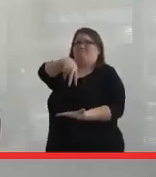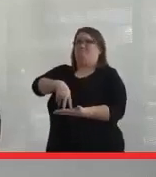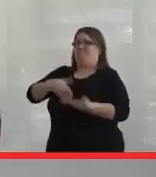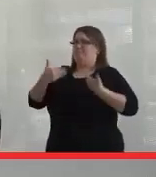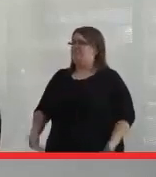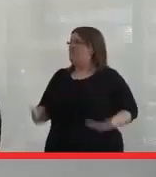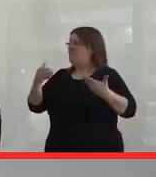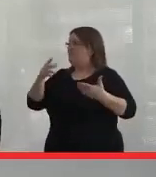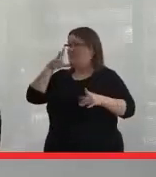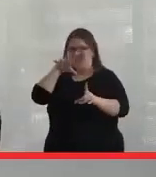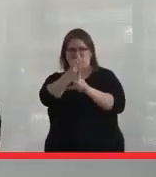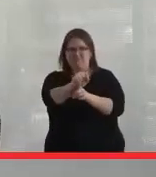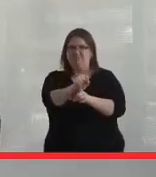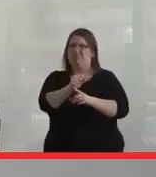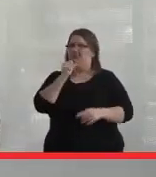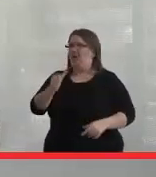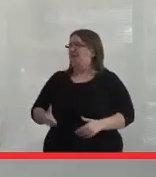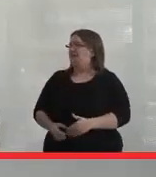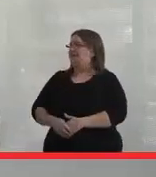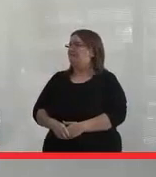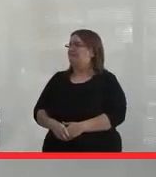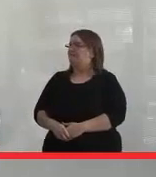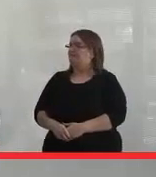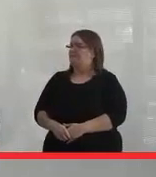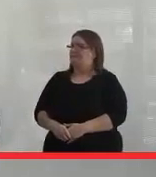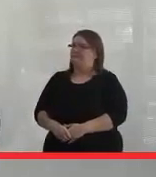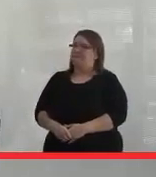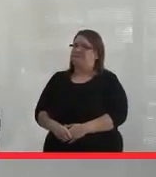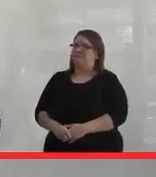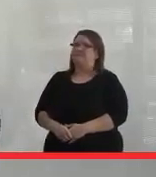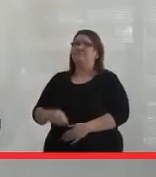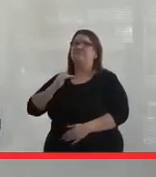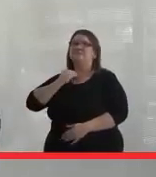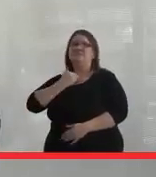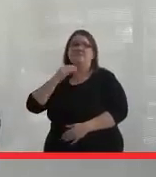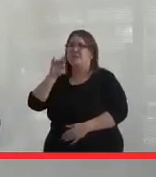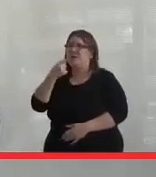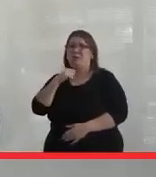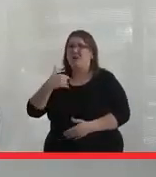and not be attacked because no one has a right to attack